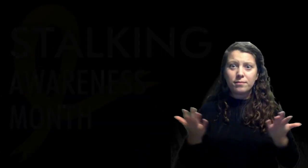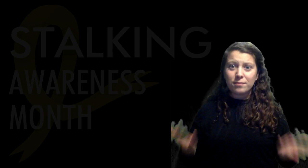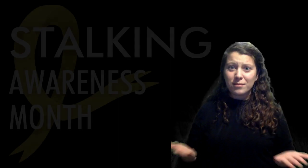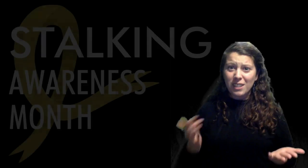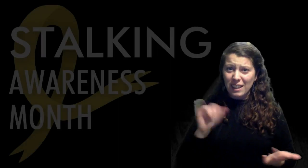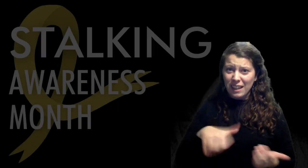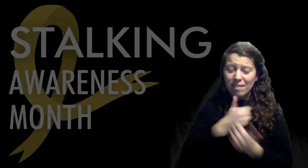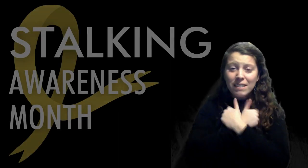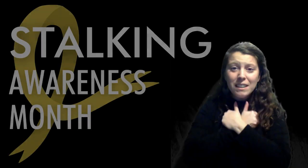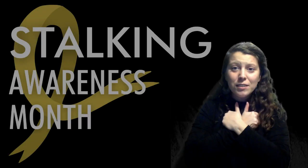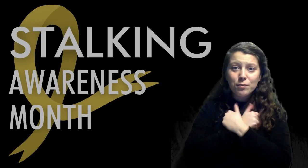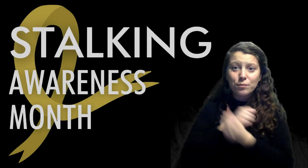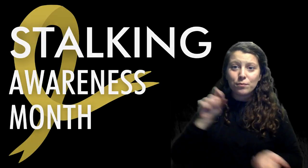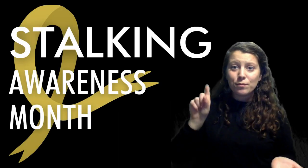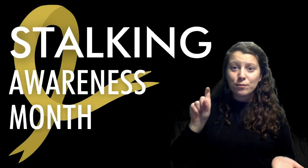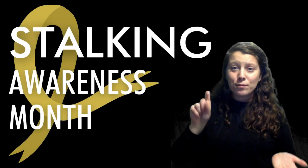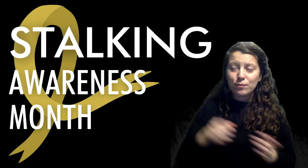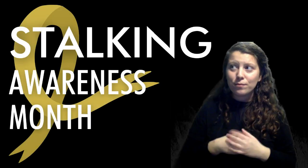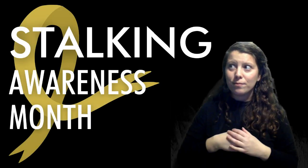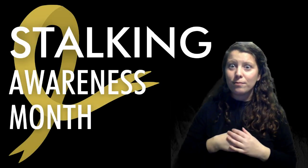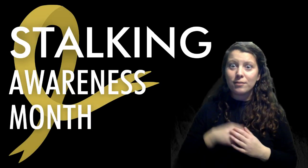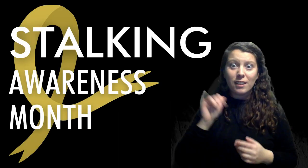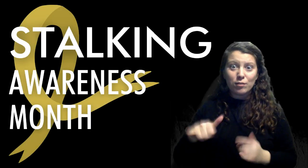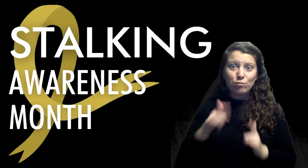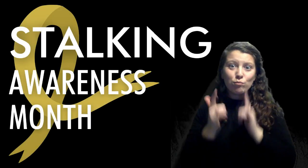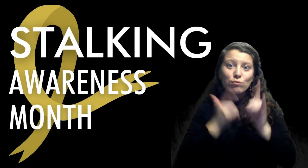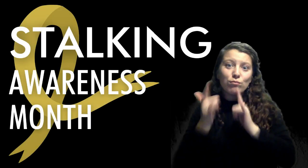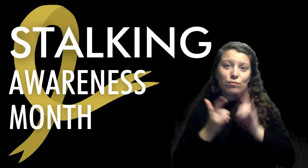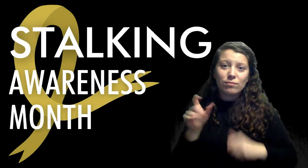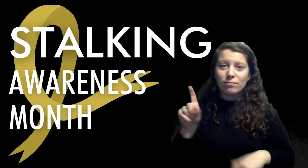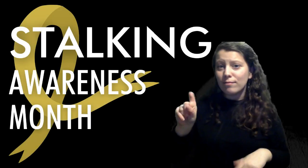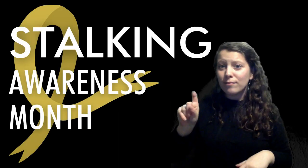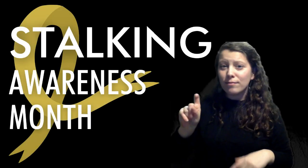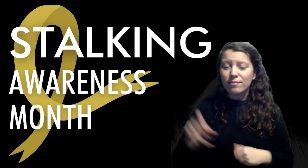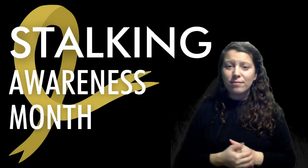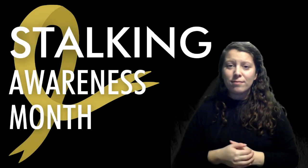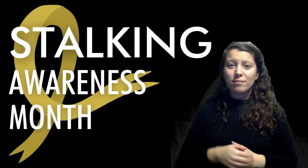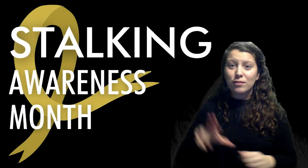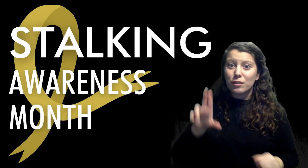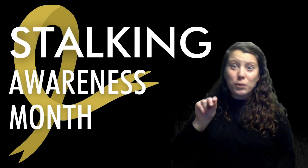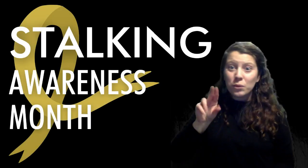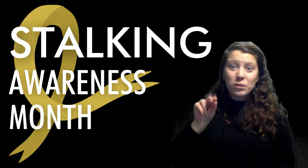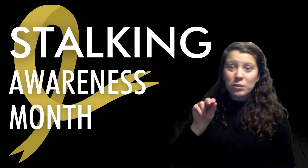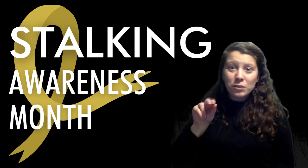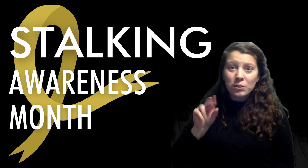Is that love? Is that romantic? No.